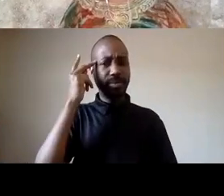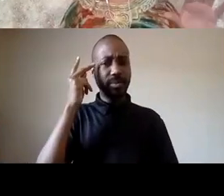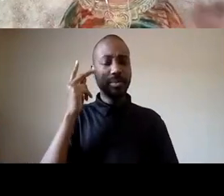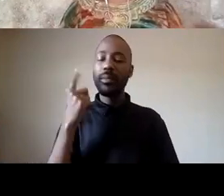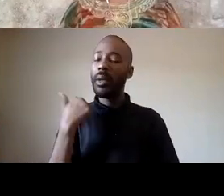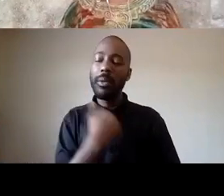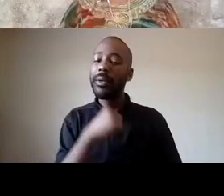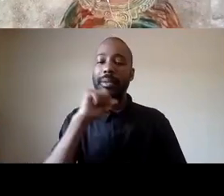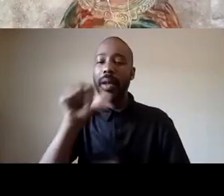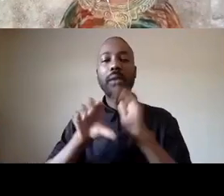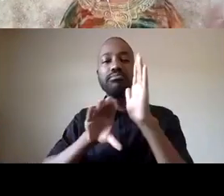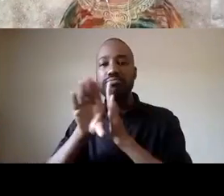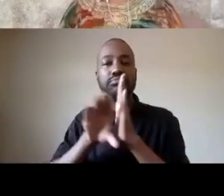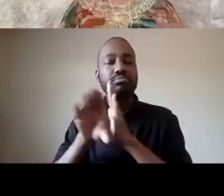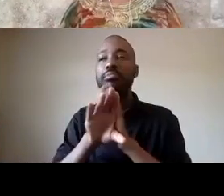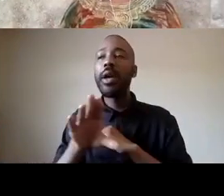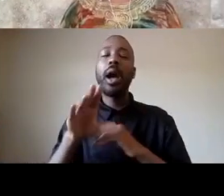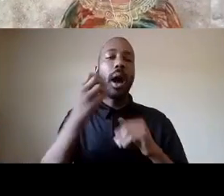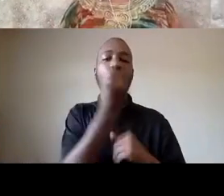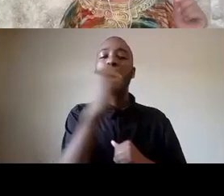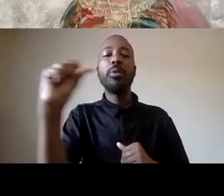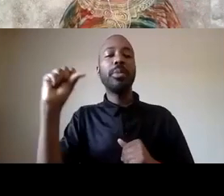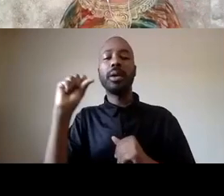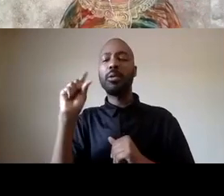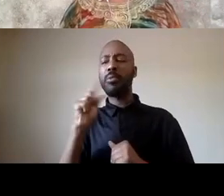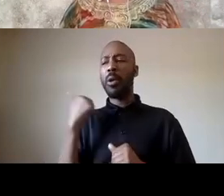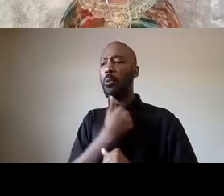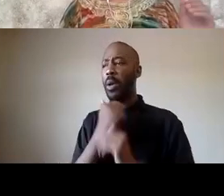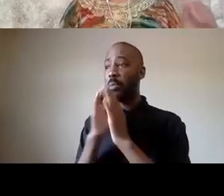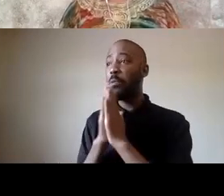we're praying for or asking for our freedom we're a part